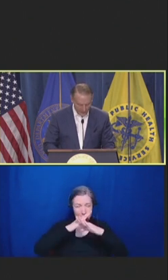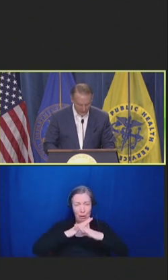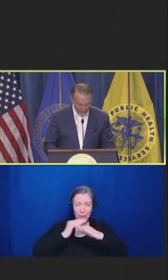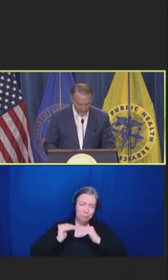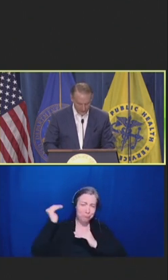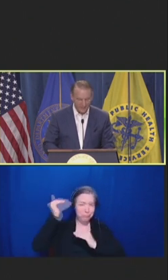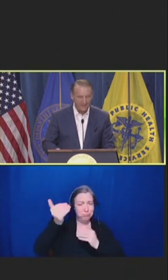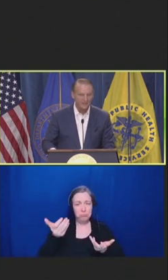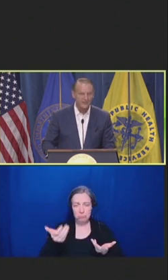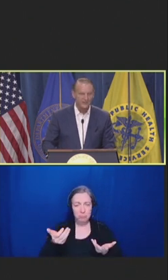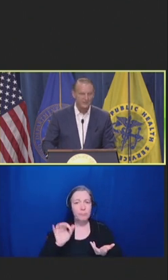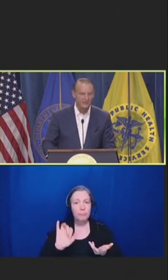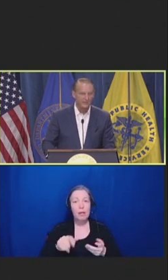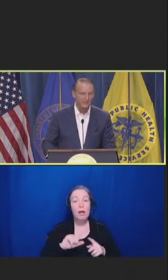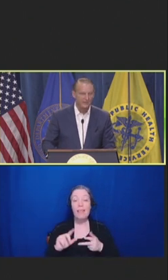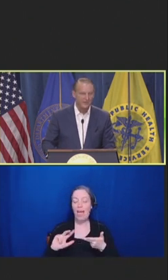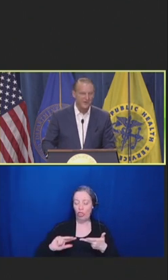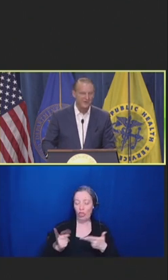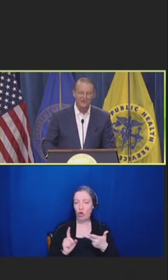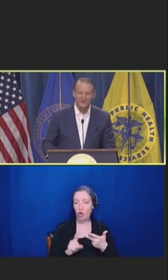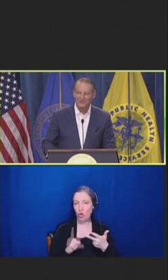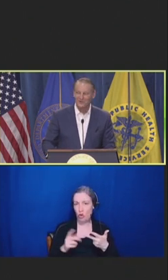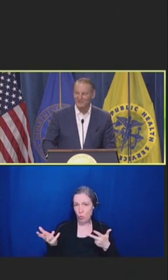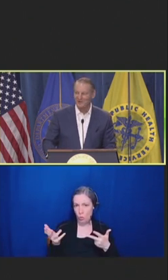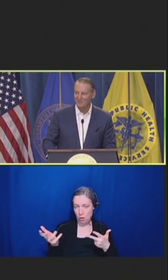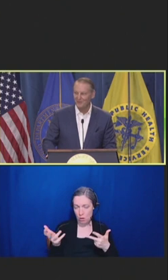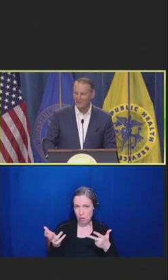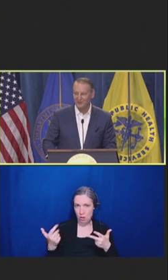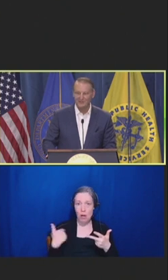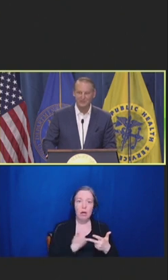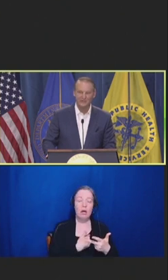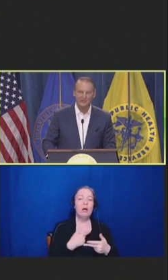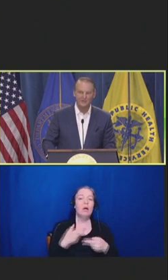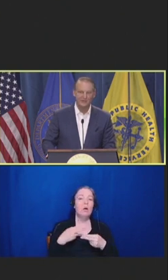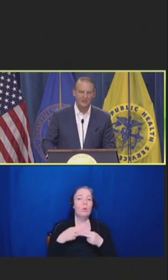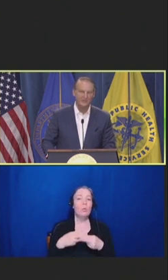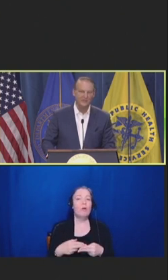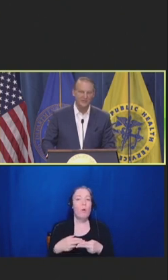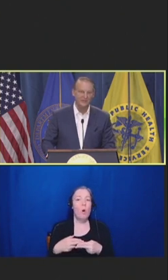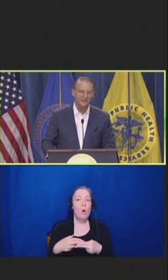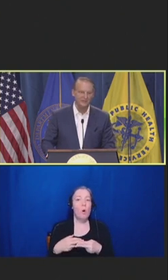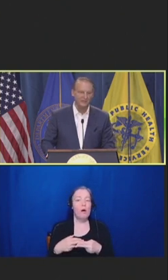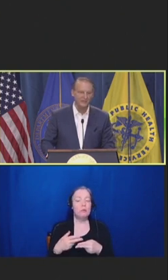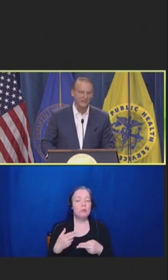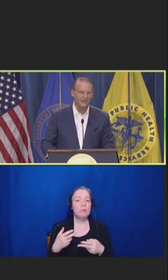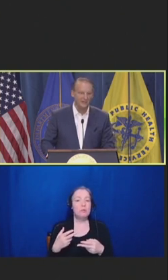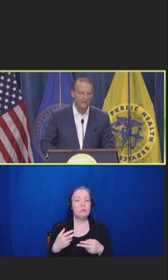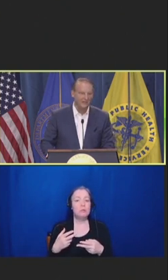And then the third thing is what we refer to inside my organization as the complication of the routine.